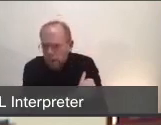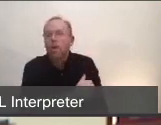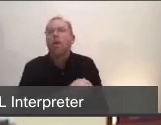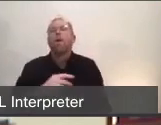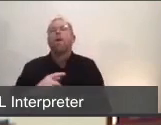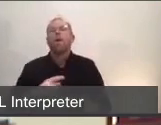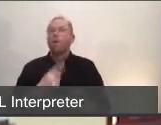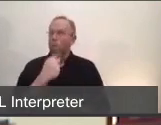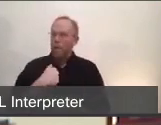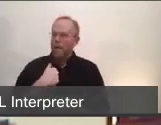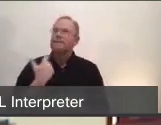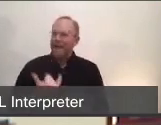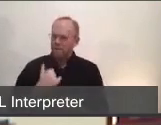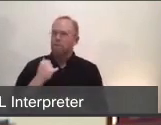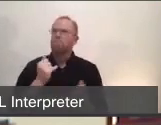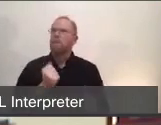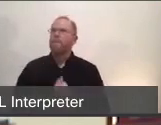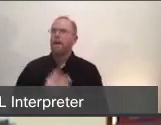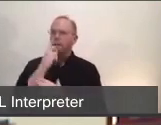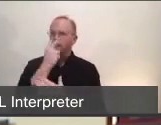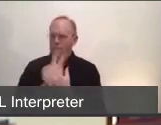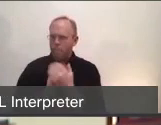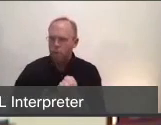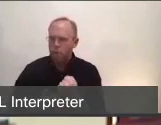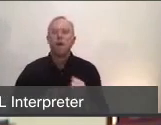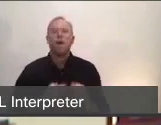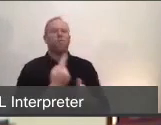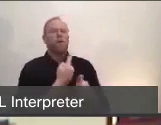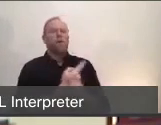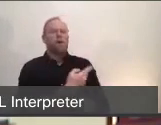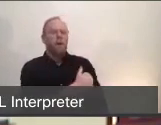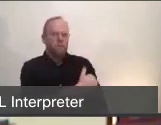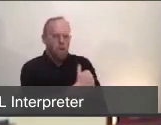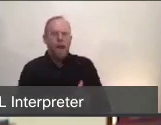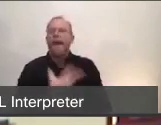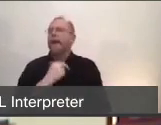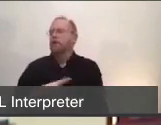Wo we're prepared for both, and we're setting up a tabletop exercise, so now all those stakeholders that are in the plan